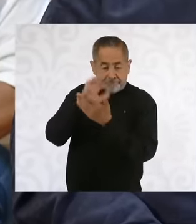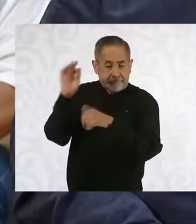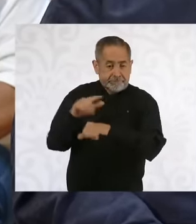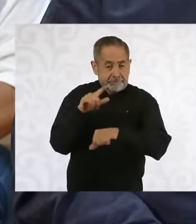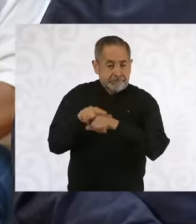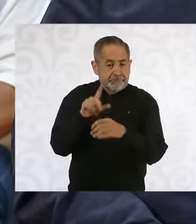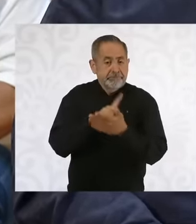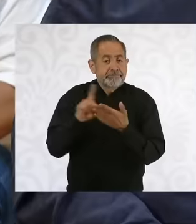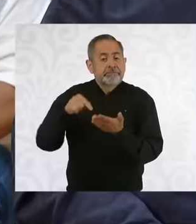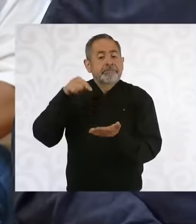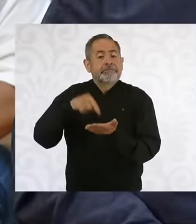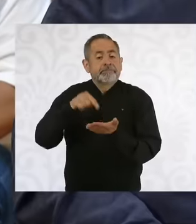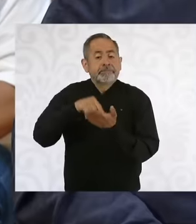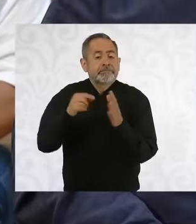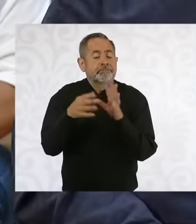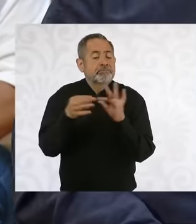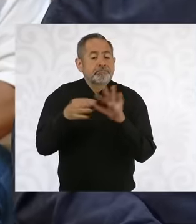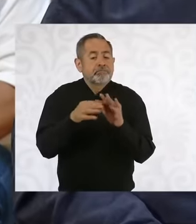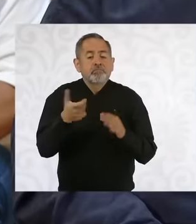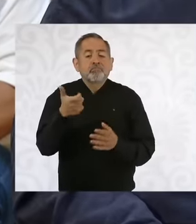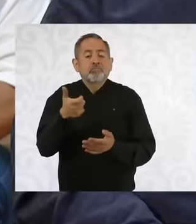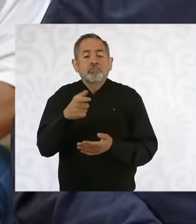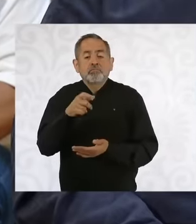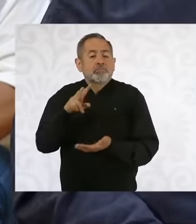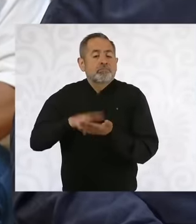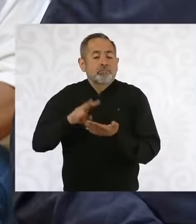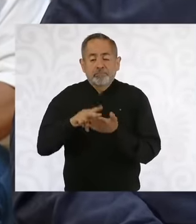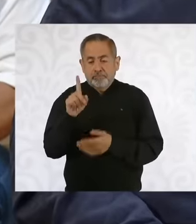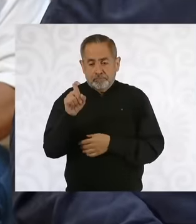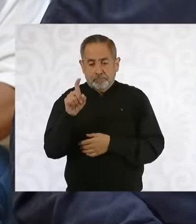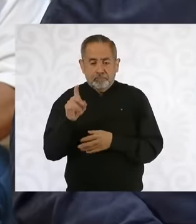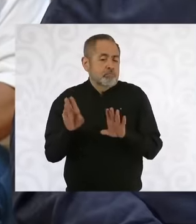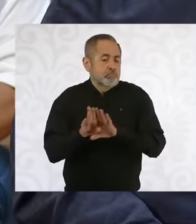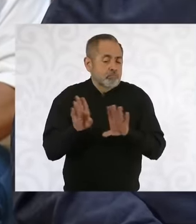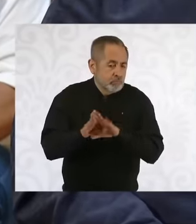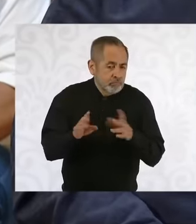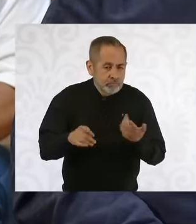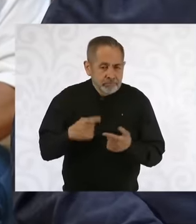establishes how the price is determined. of water, said price is a function of the availability of the